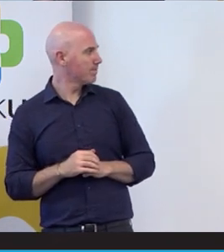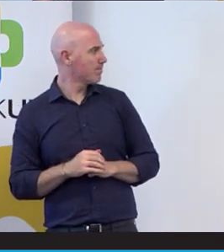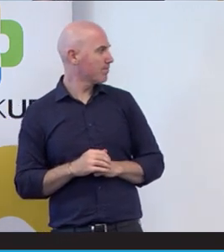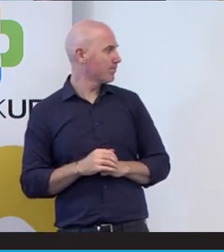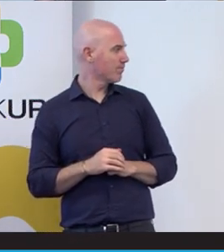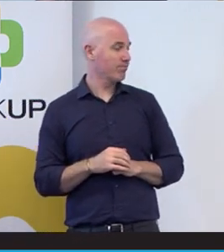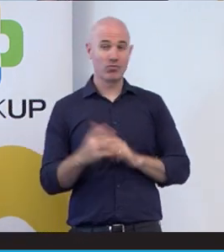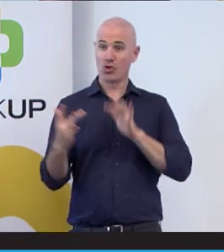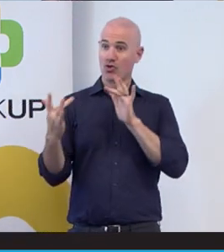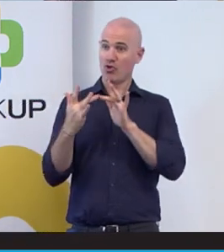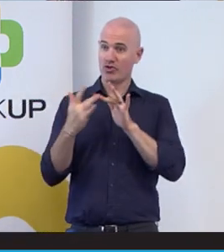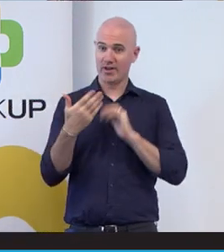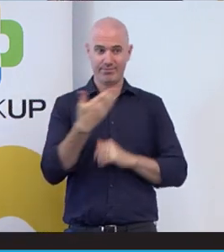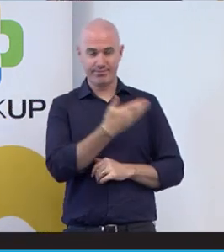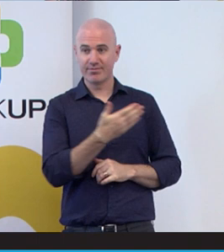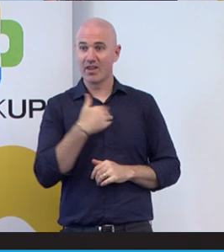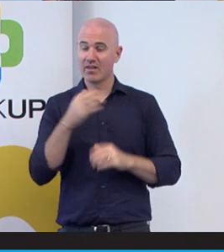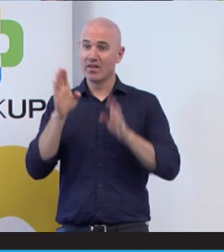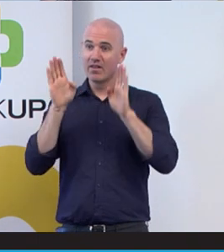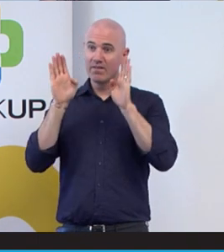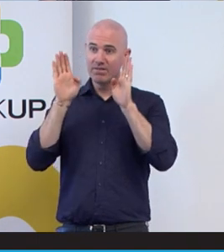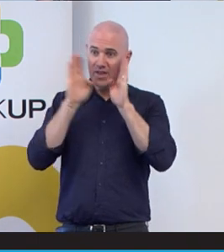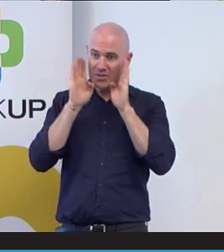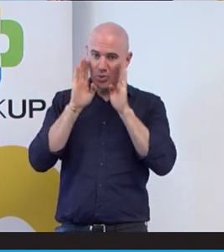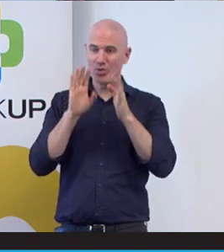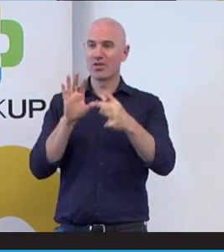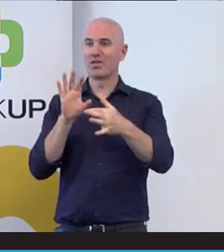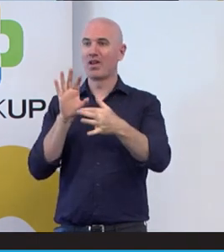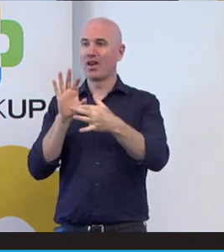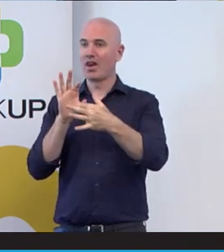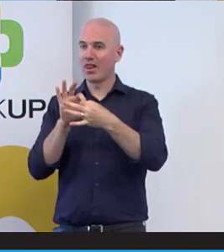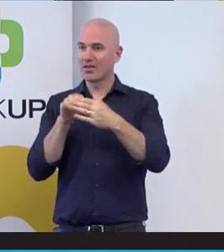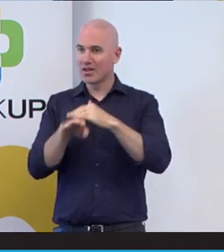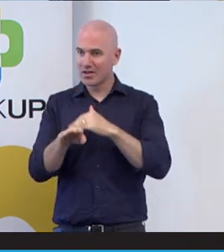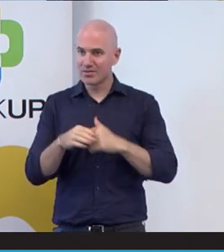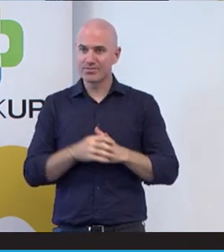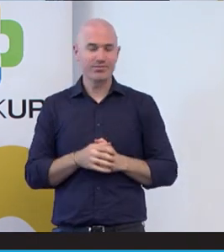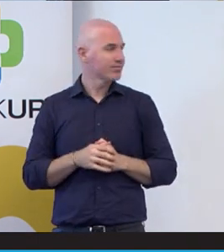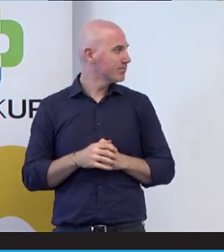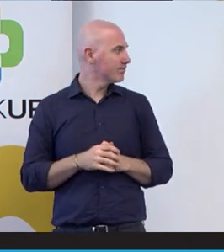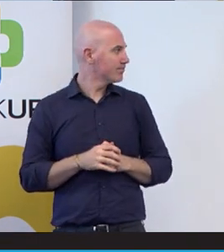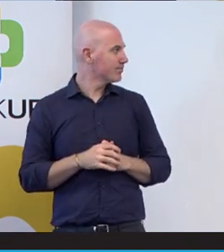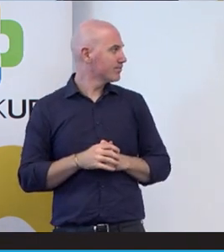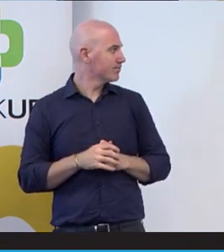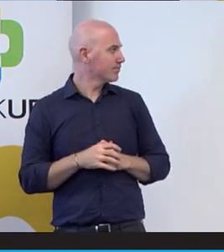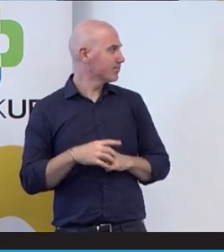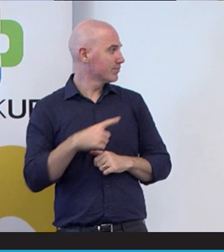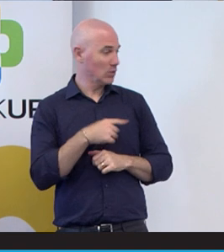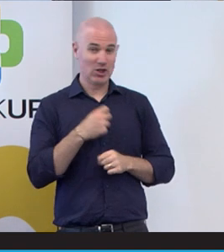I have a facebook page and a linkedin, we only created a linkedin in the last couple of weeks.